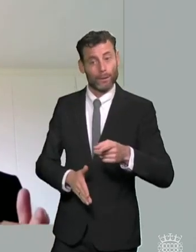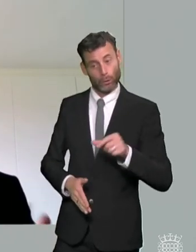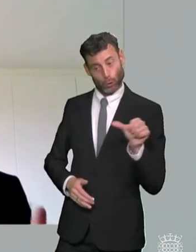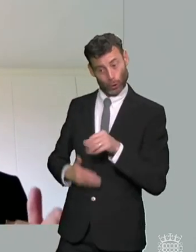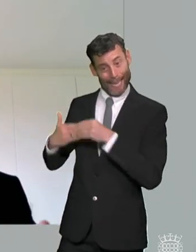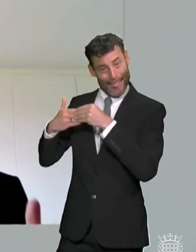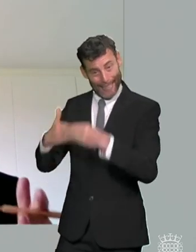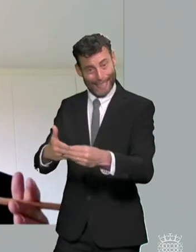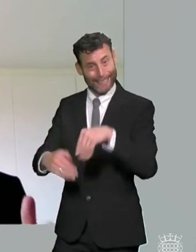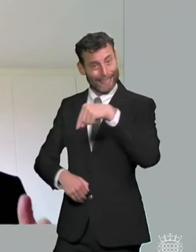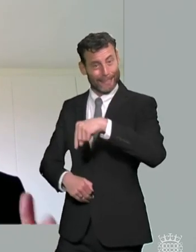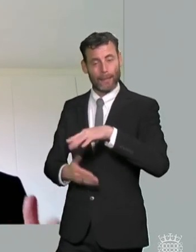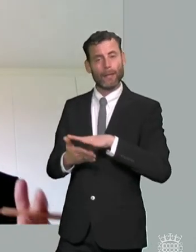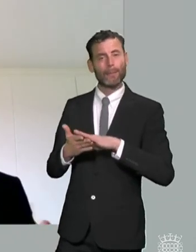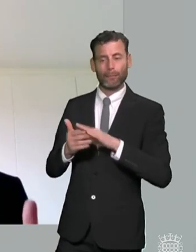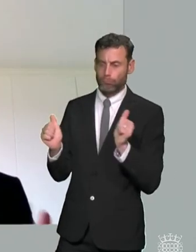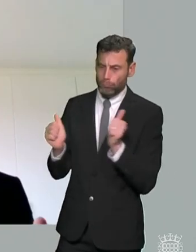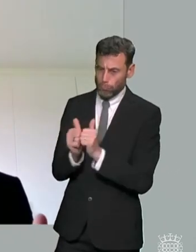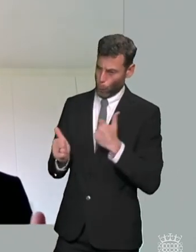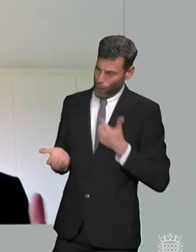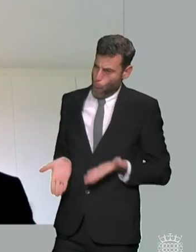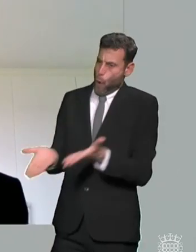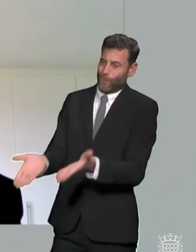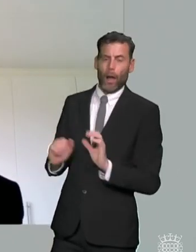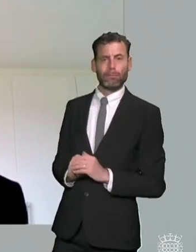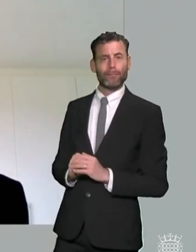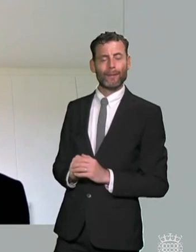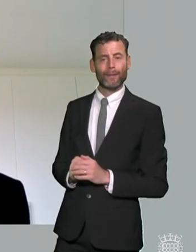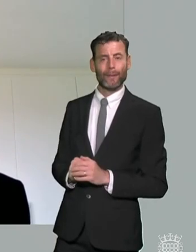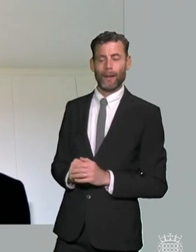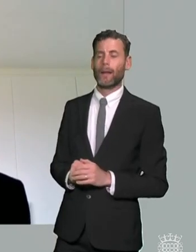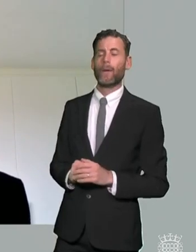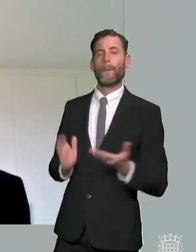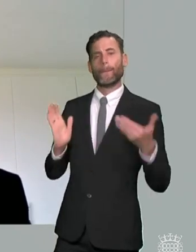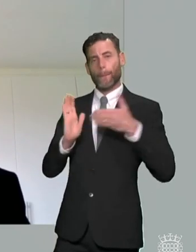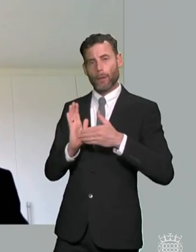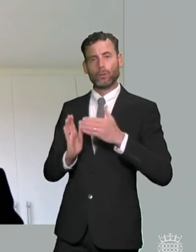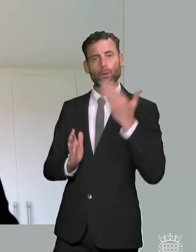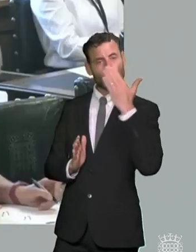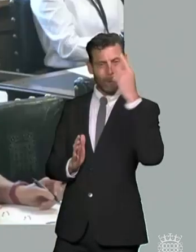parental concerns about what's going on inside schools that would be my one improvement thank you